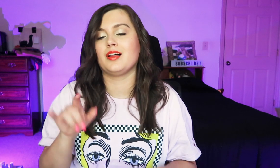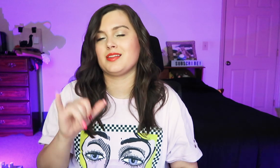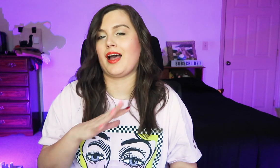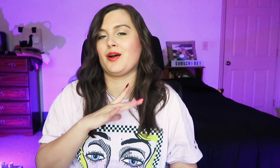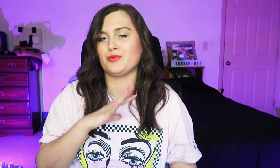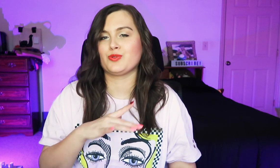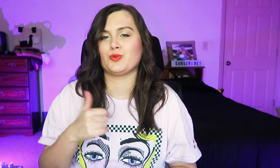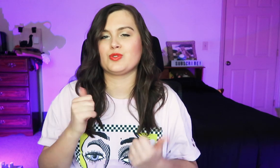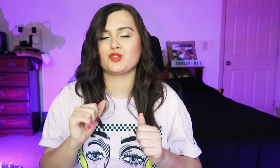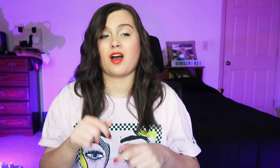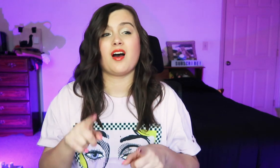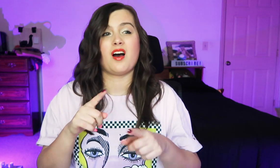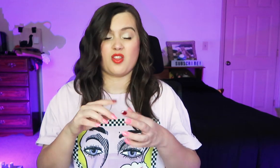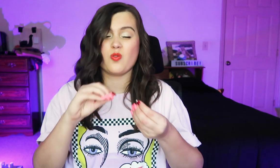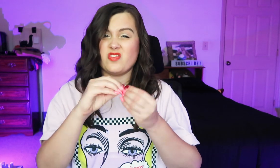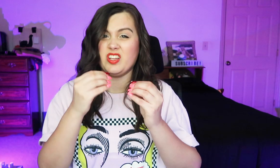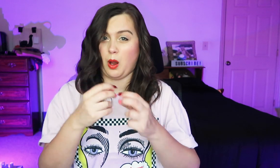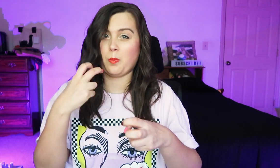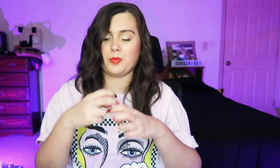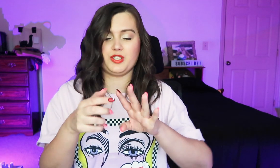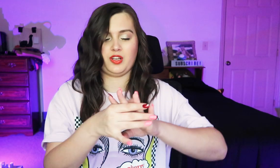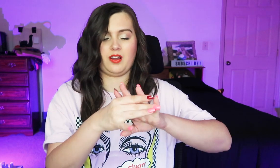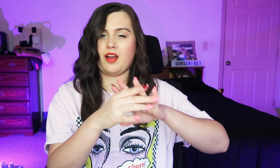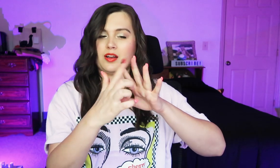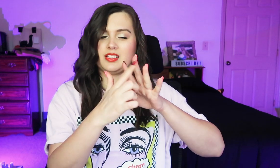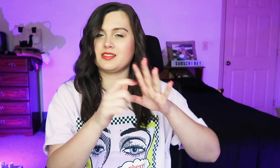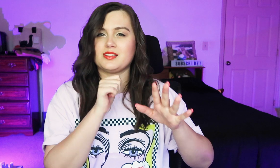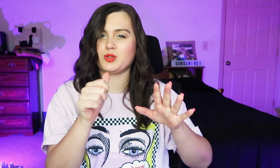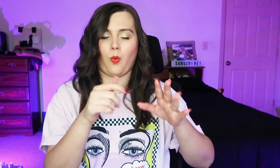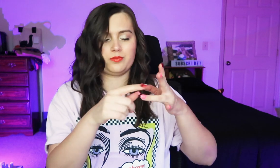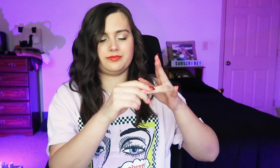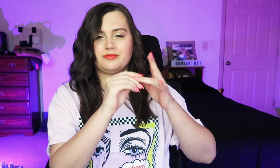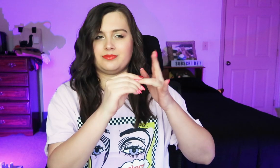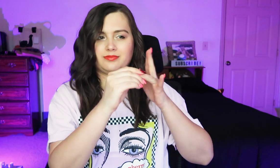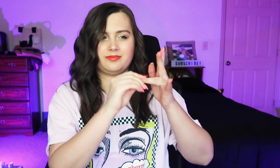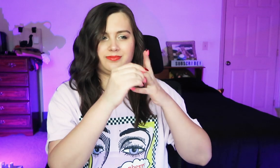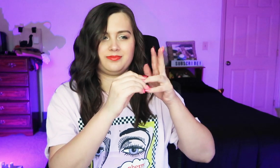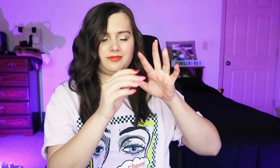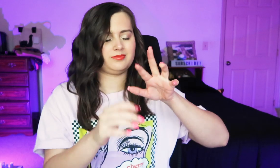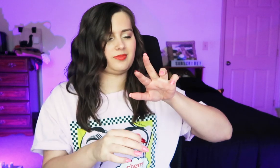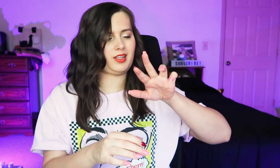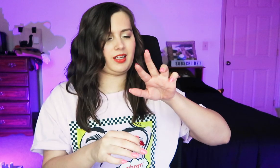But that was cool to try. The numbers were difficult. My ring finger can't really move like that.